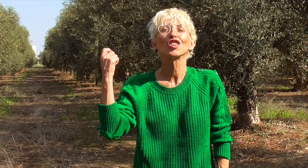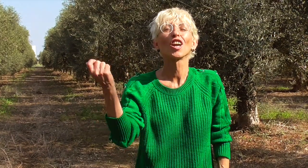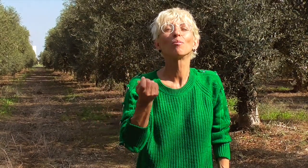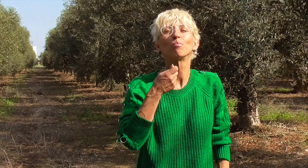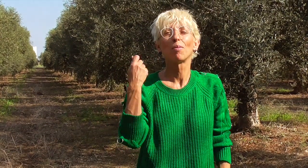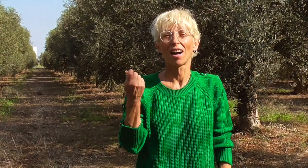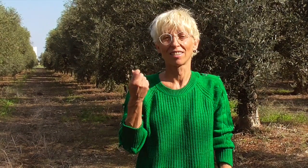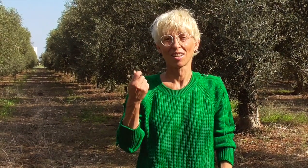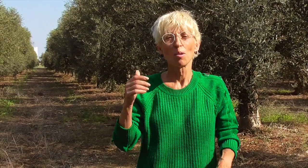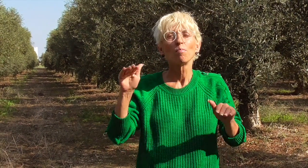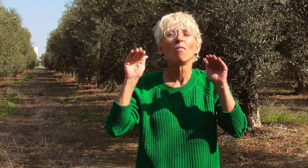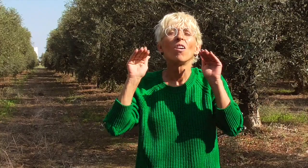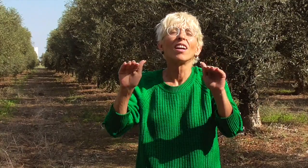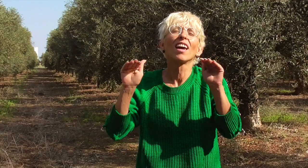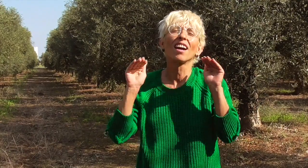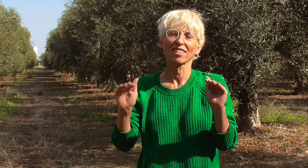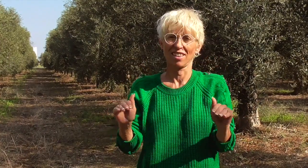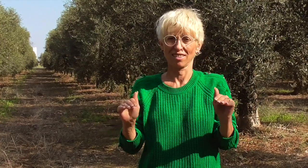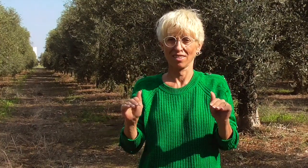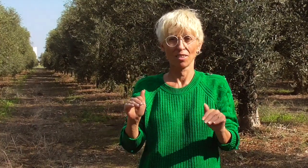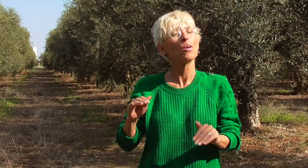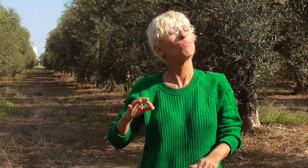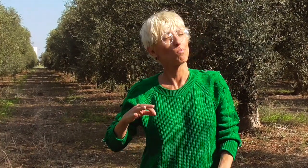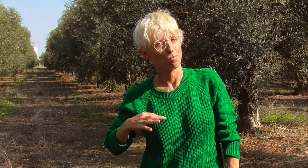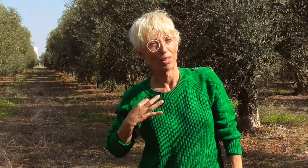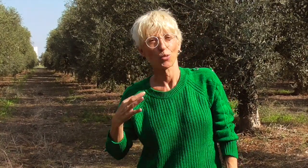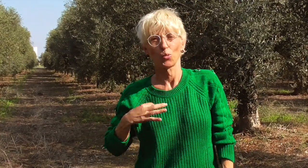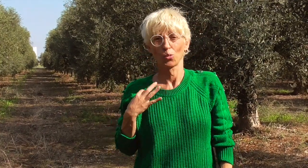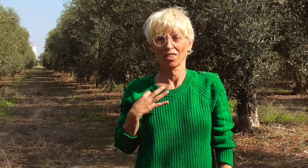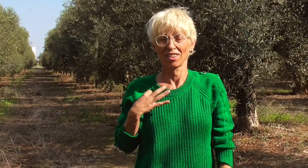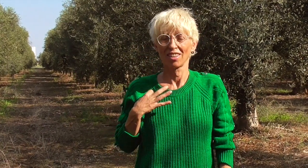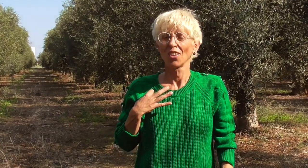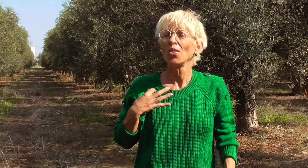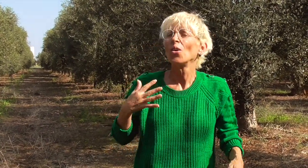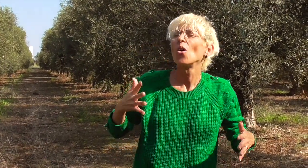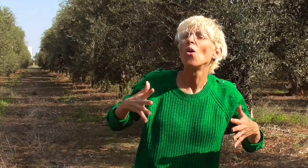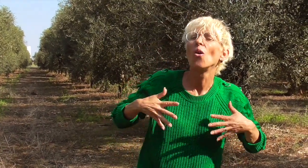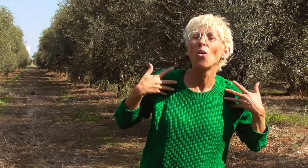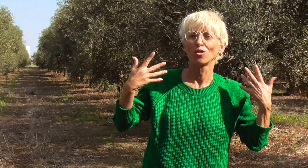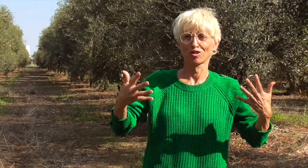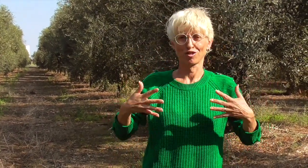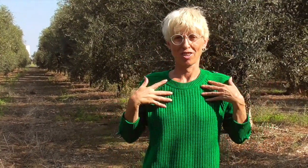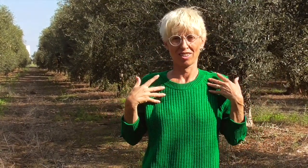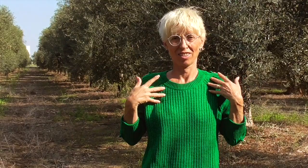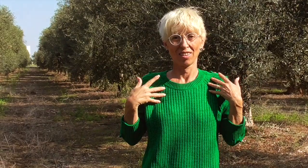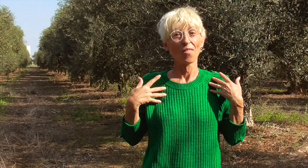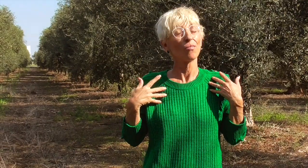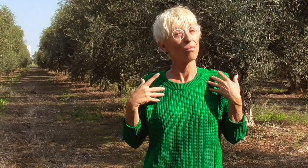blessed Shabbat health happiness